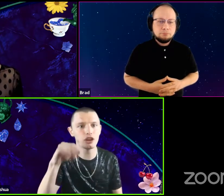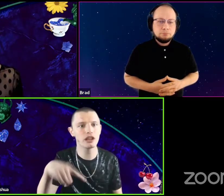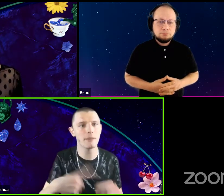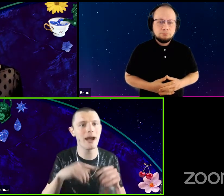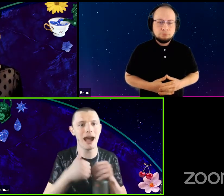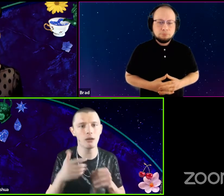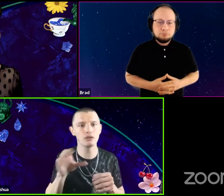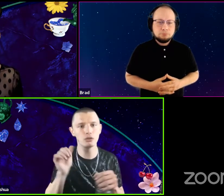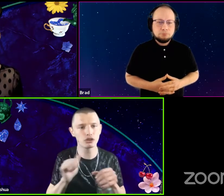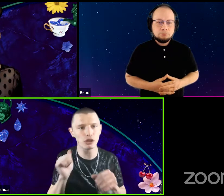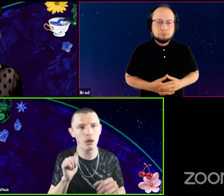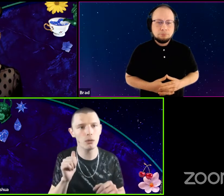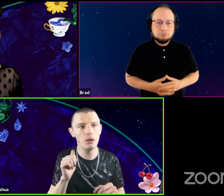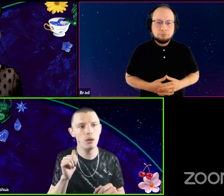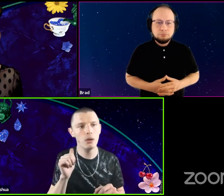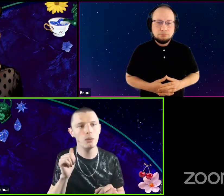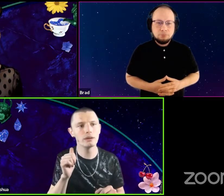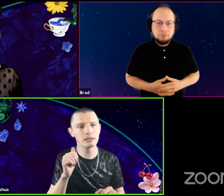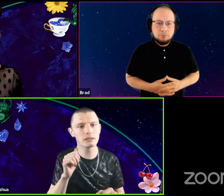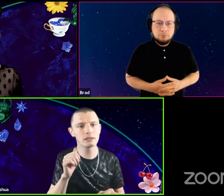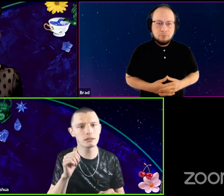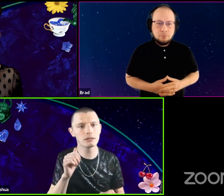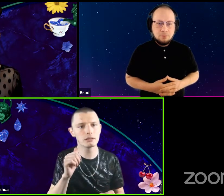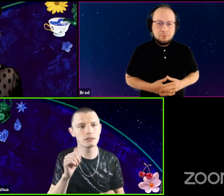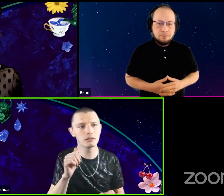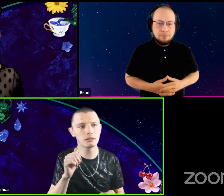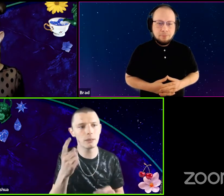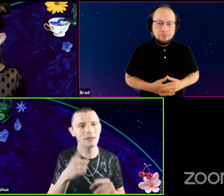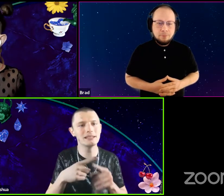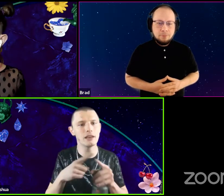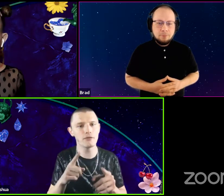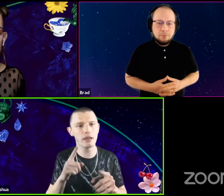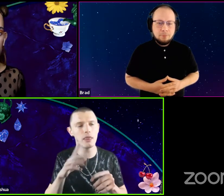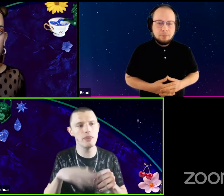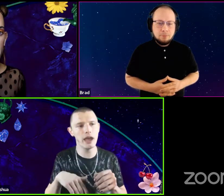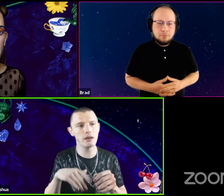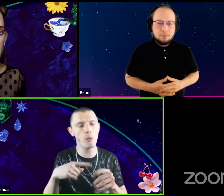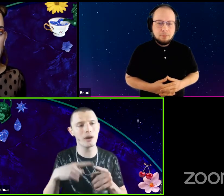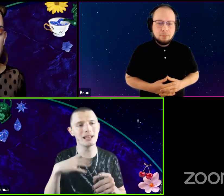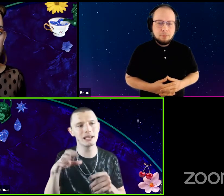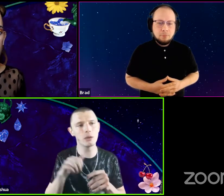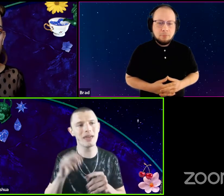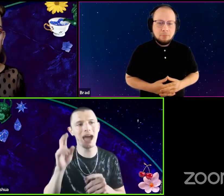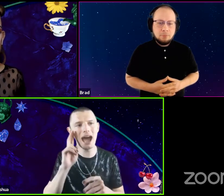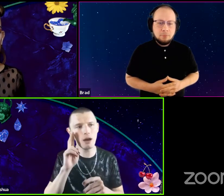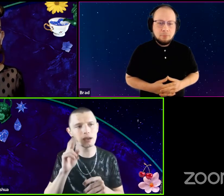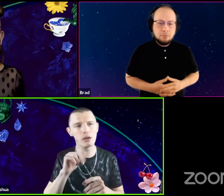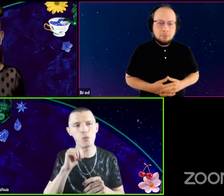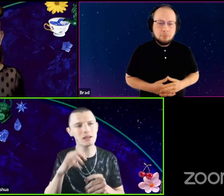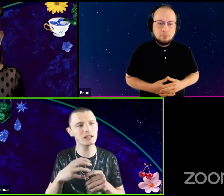learning about how to do the show, was something different, then when I did it with Howie wasn't as much learning.